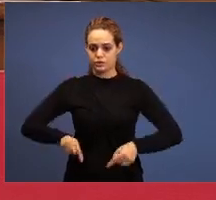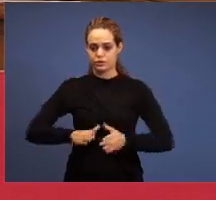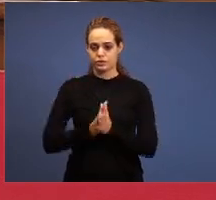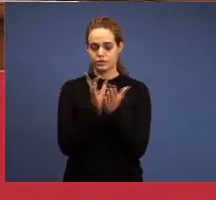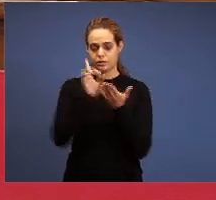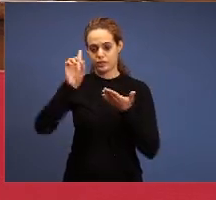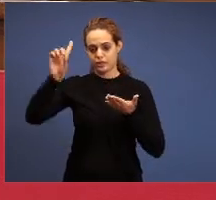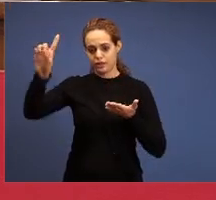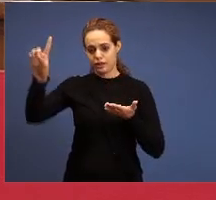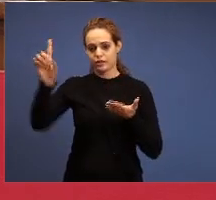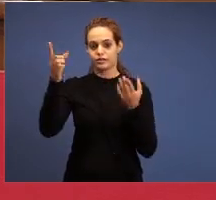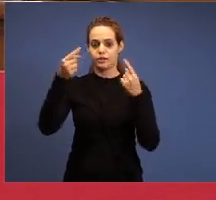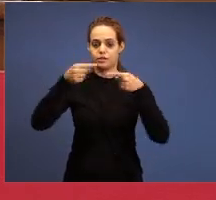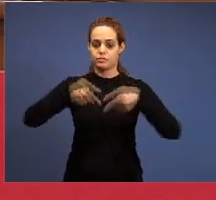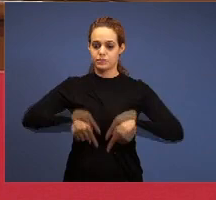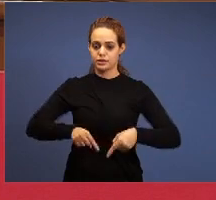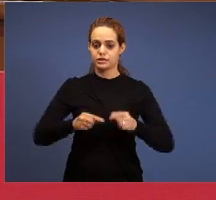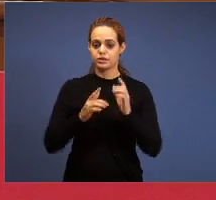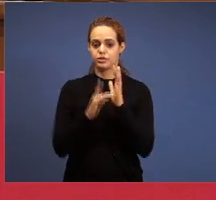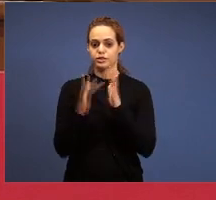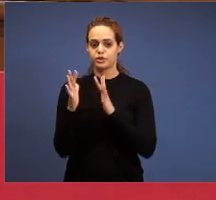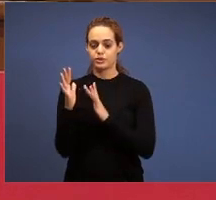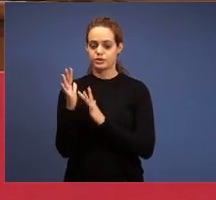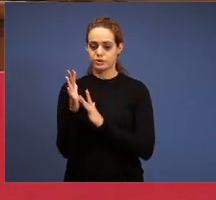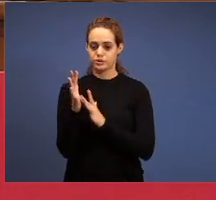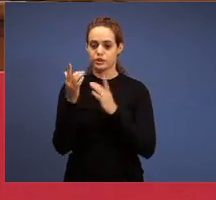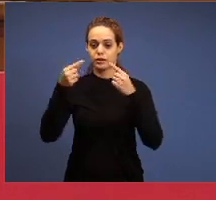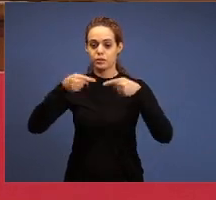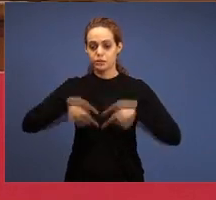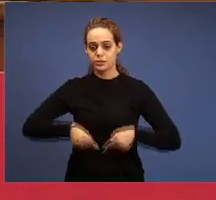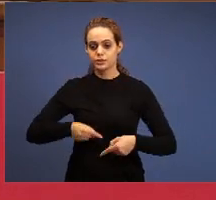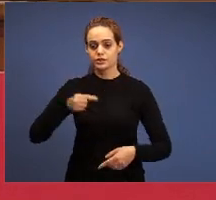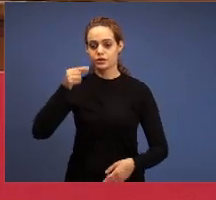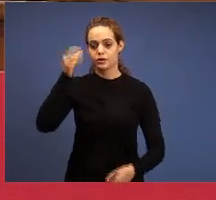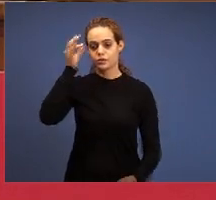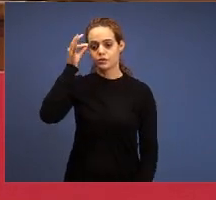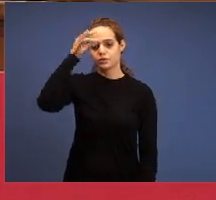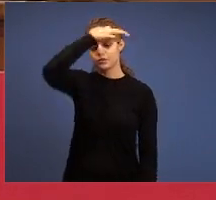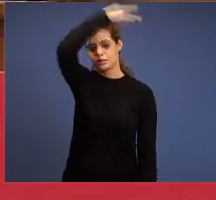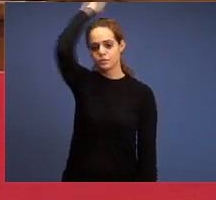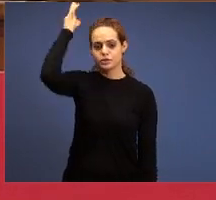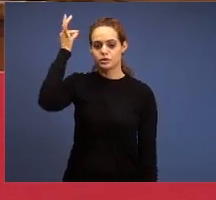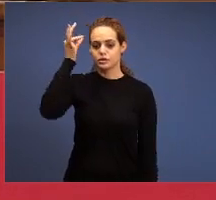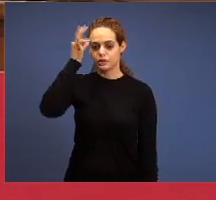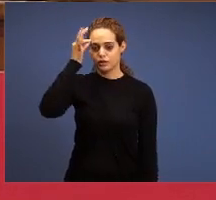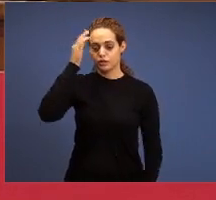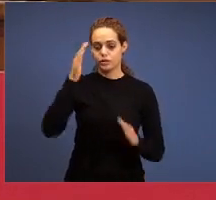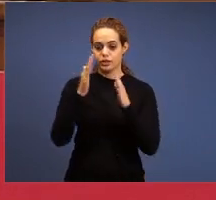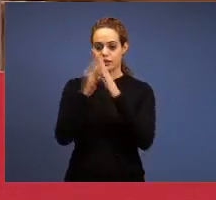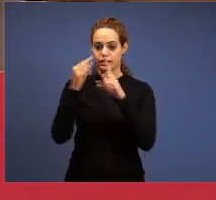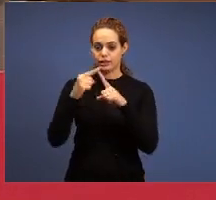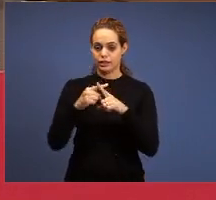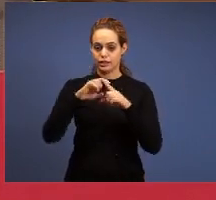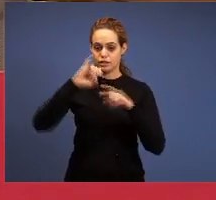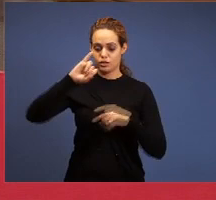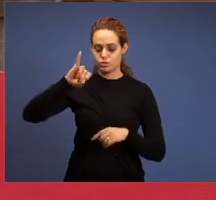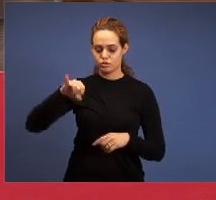to Father, here to Jesus, to the Holy Spirit and to the church here, with Jezebel trying to show